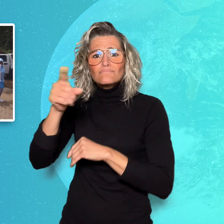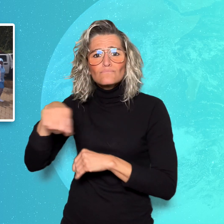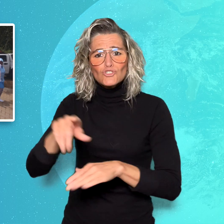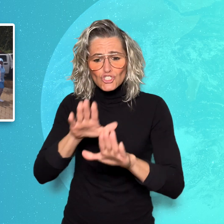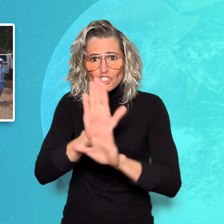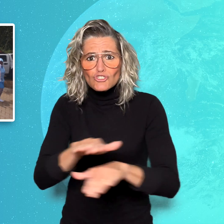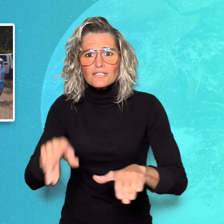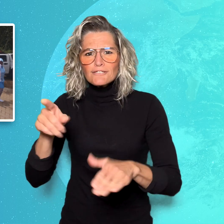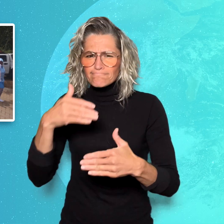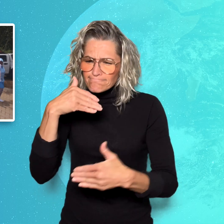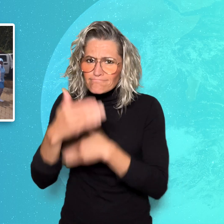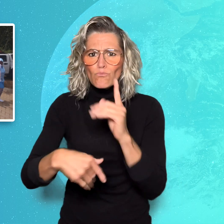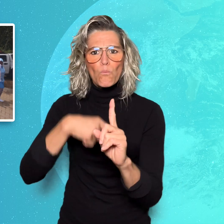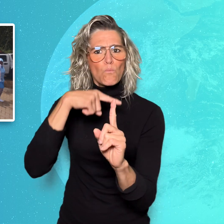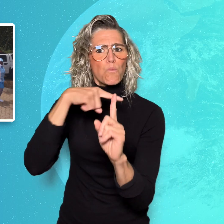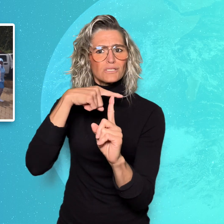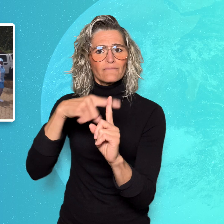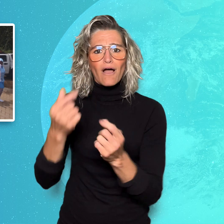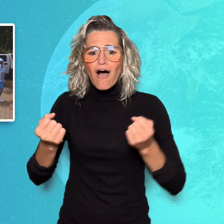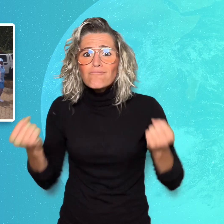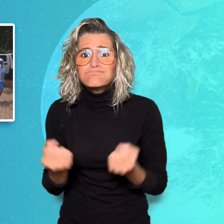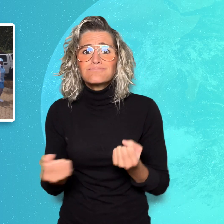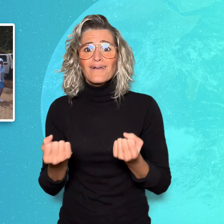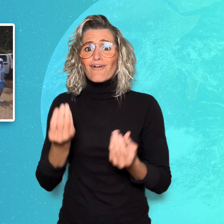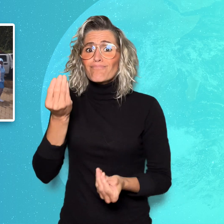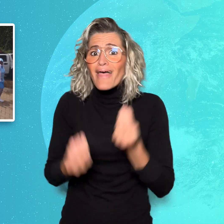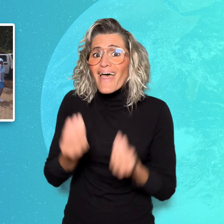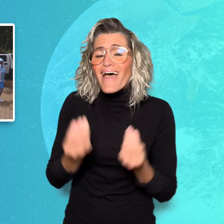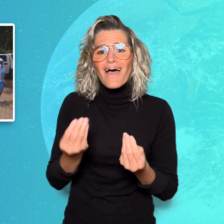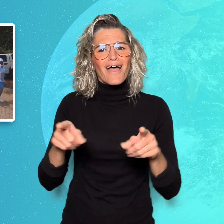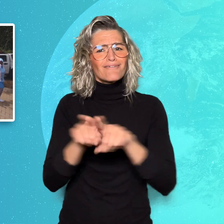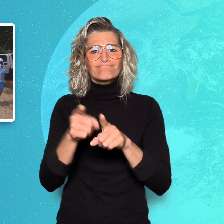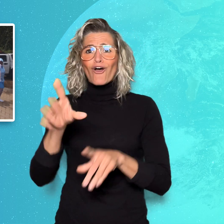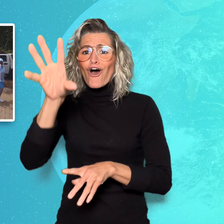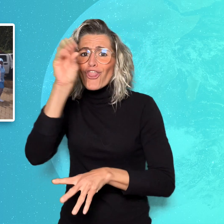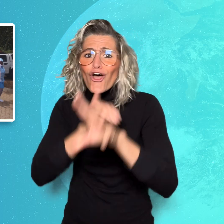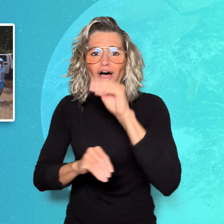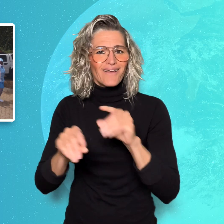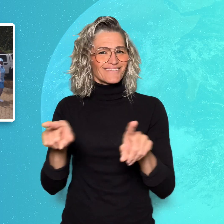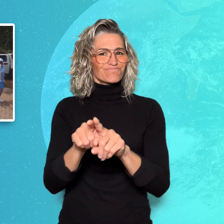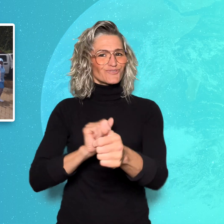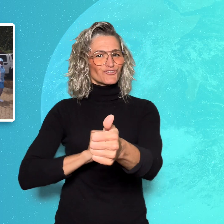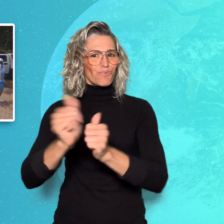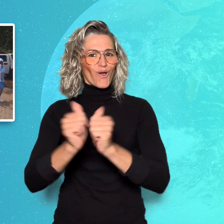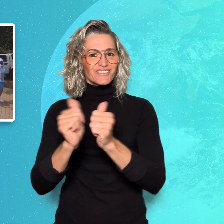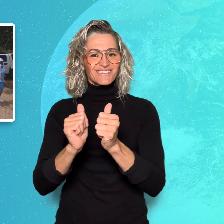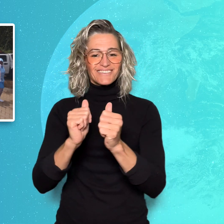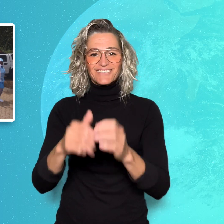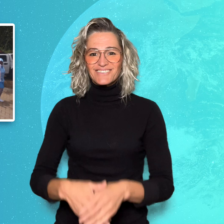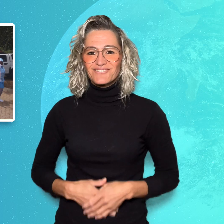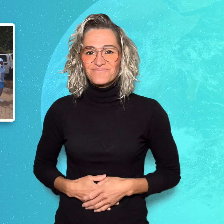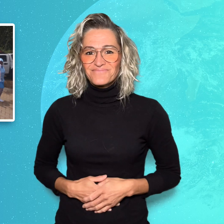in positive activities like learning and sports.